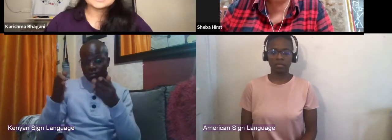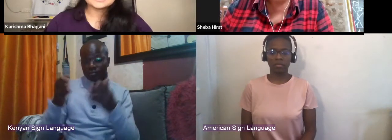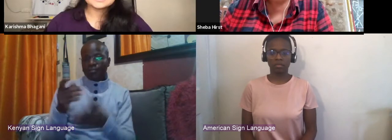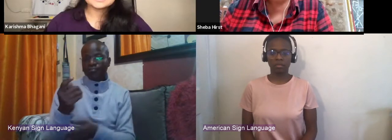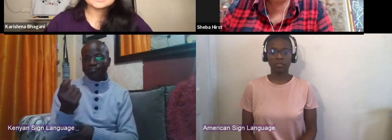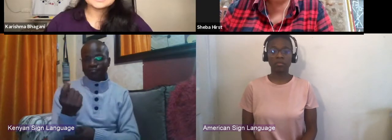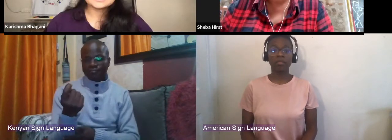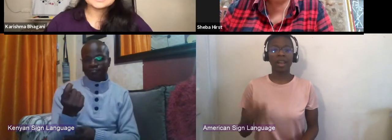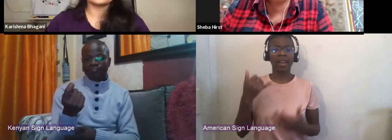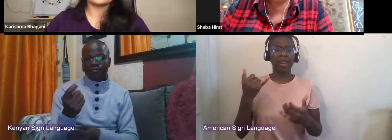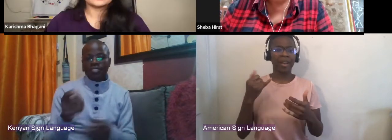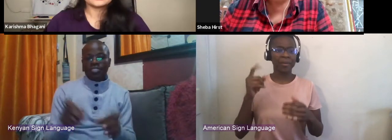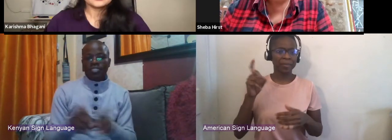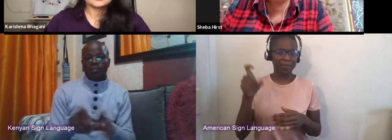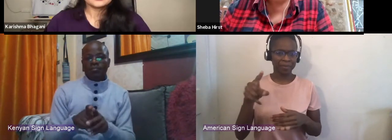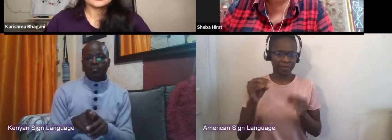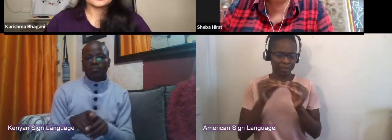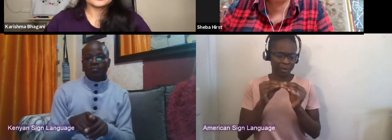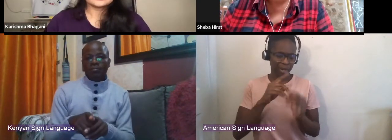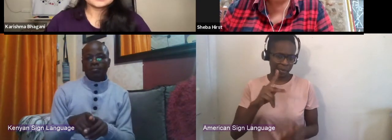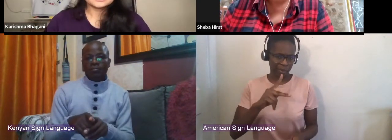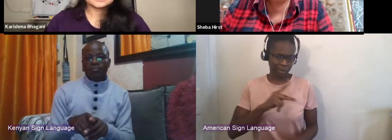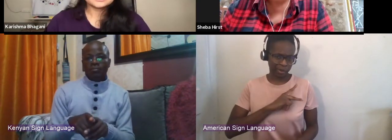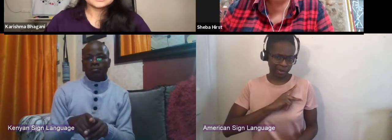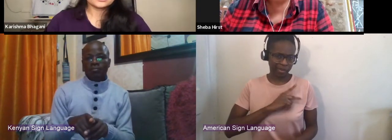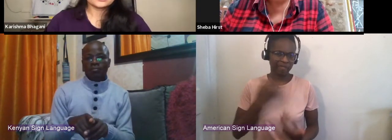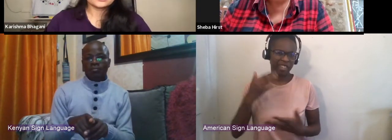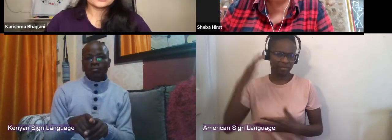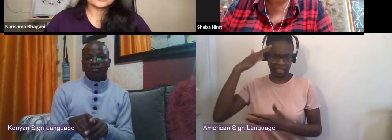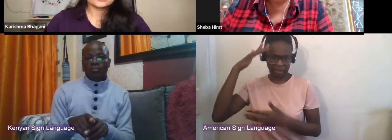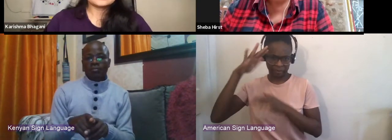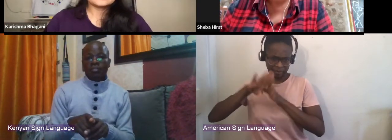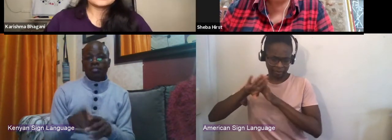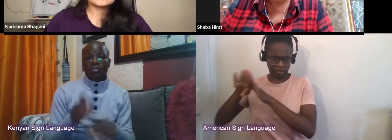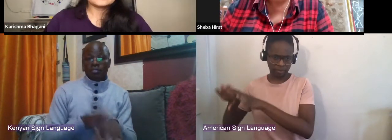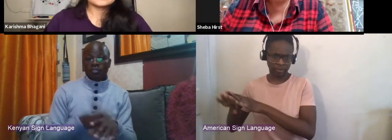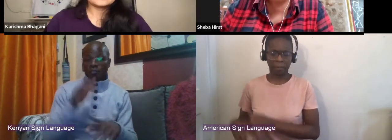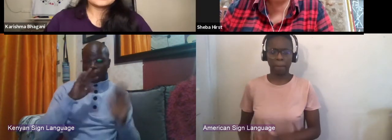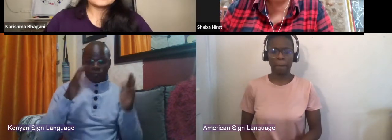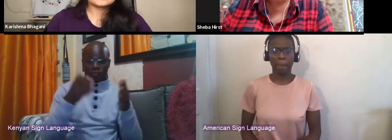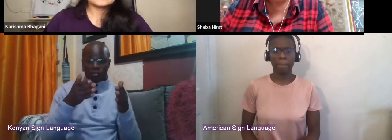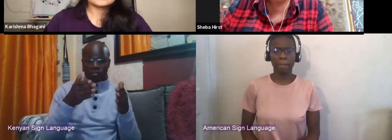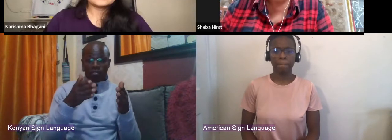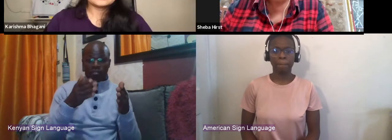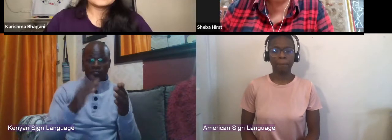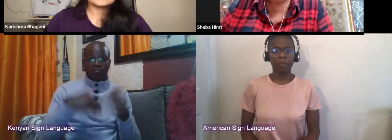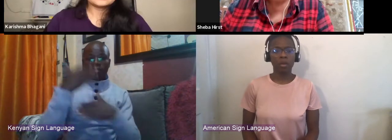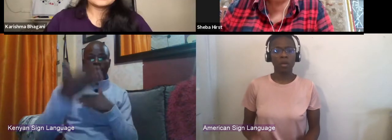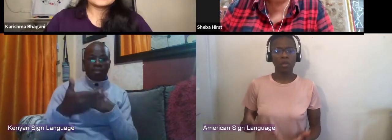as we've spoken about the philosophical to focus still on the next generation of producers, specifically